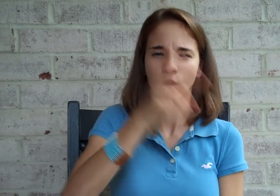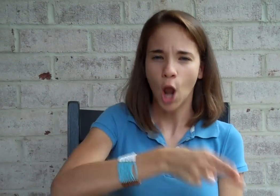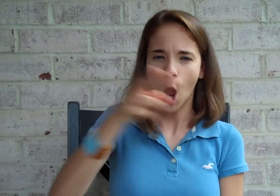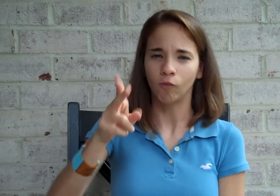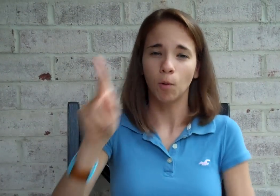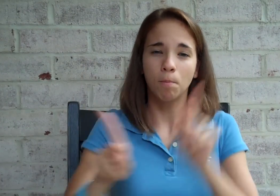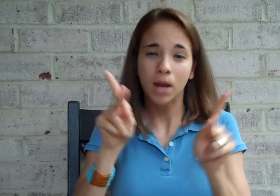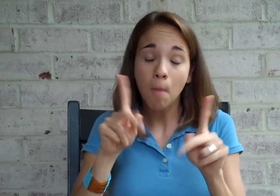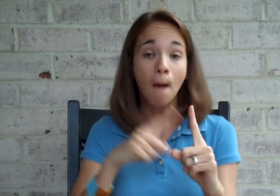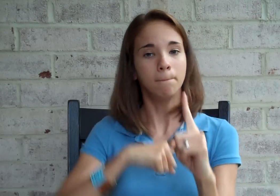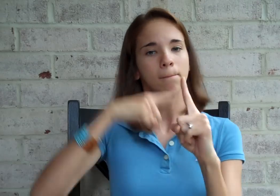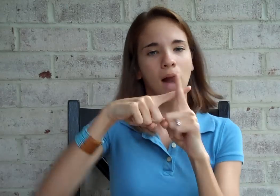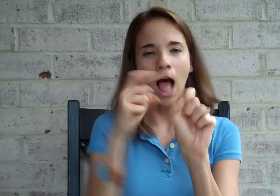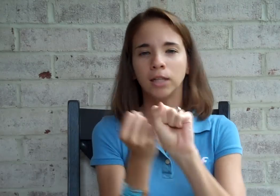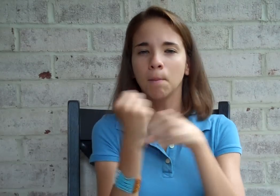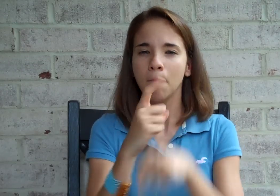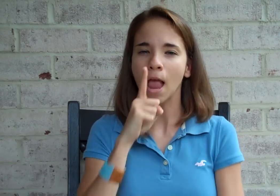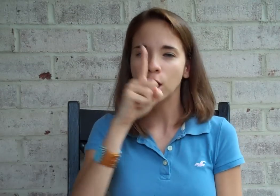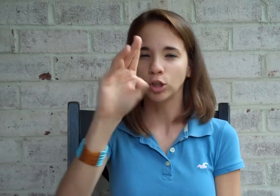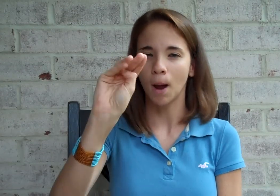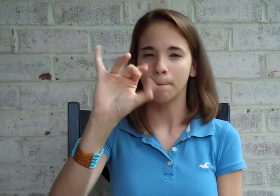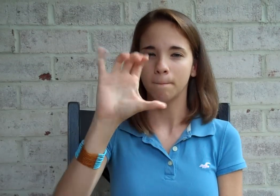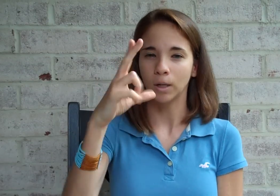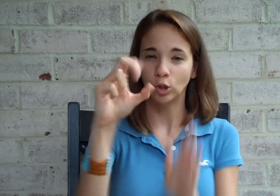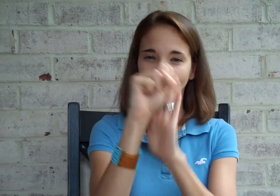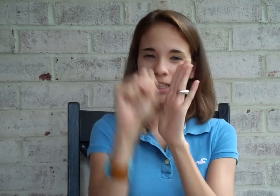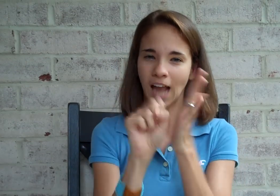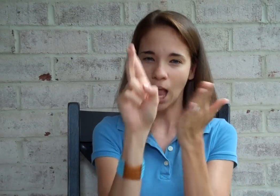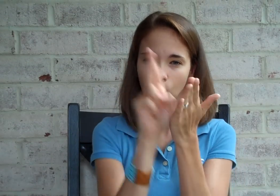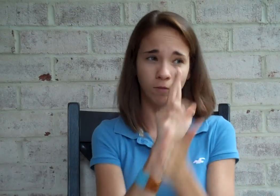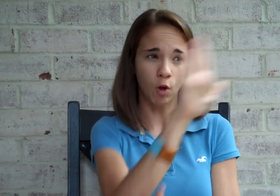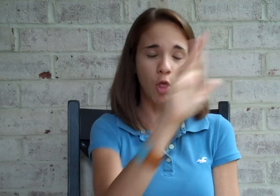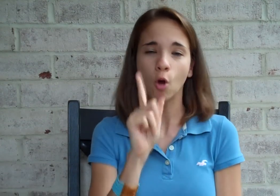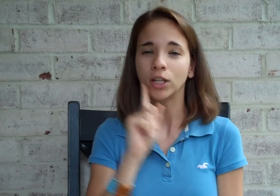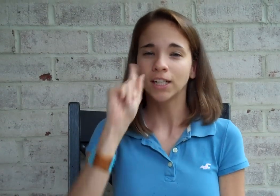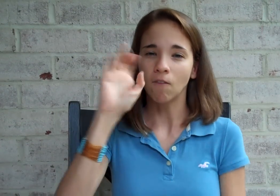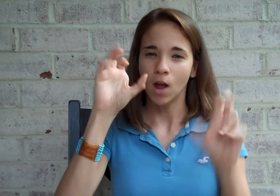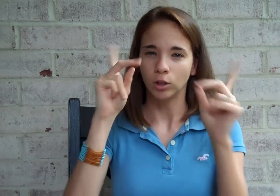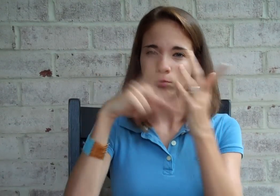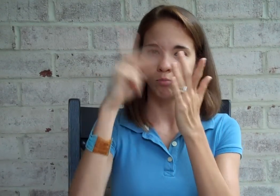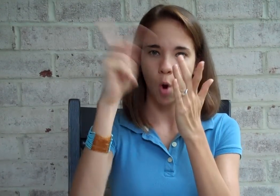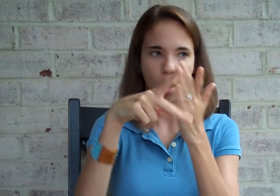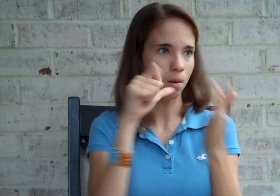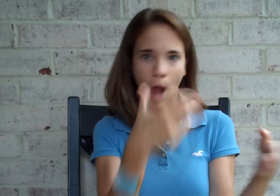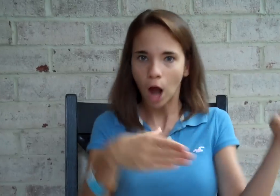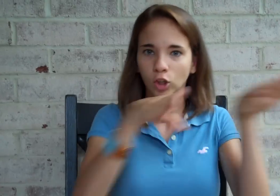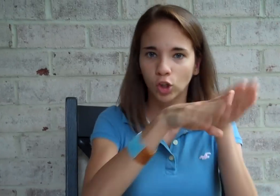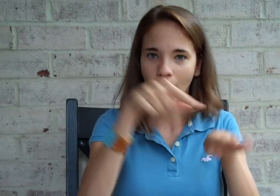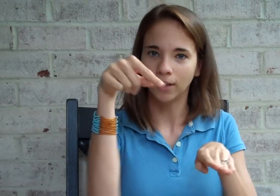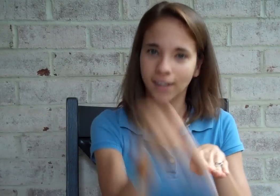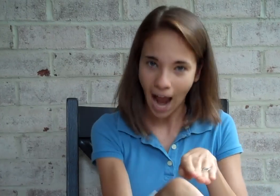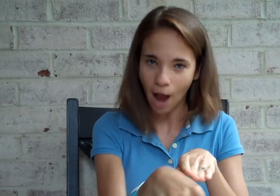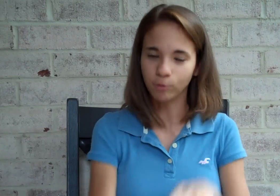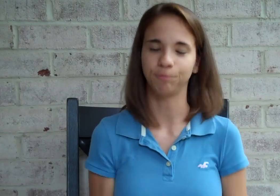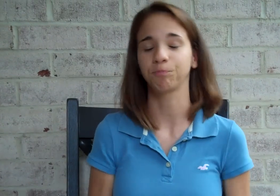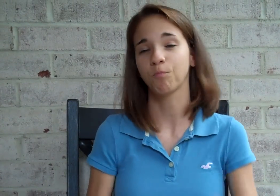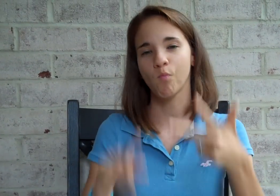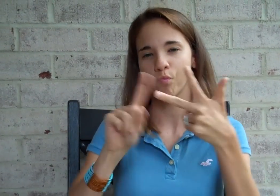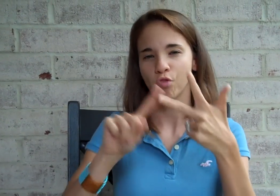and hard of hearing people. Plus, she ensured that Michigan State University's Deaf Education program does not shut down.